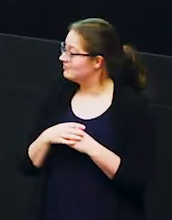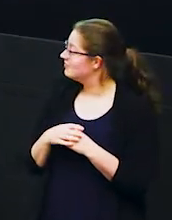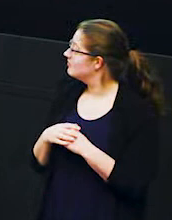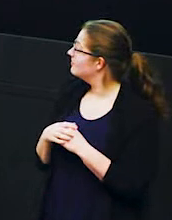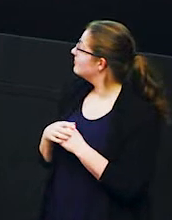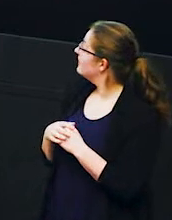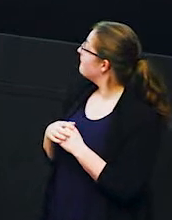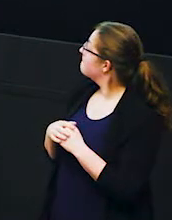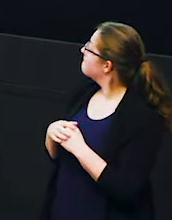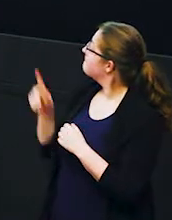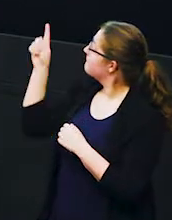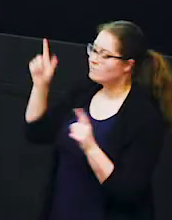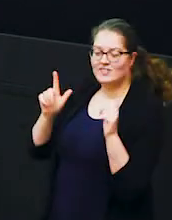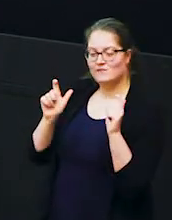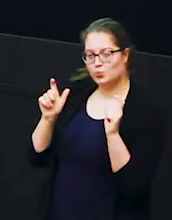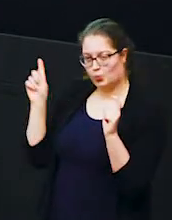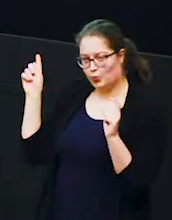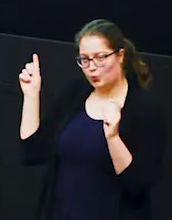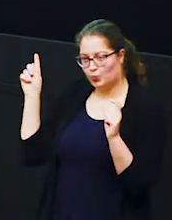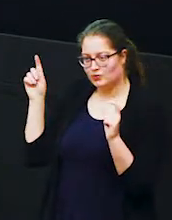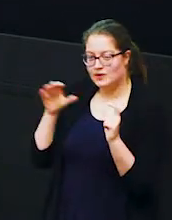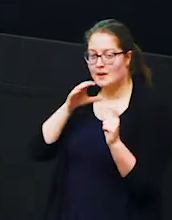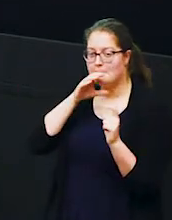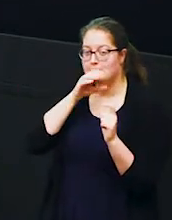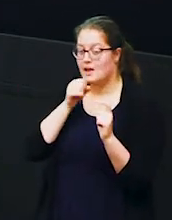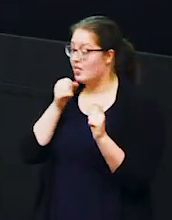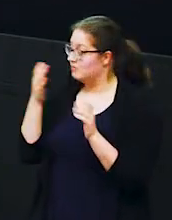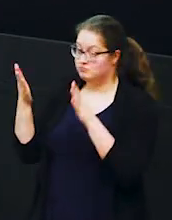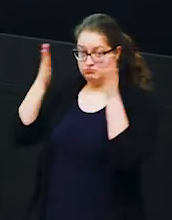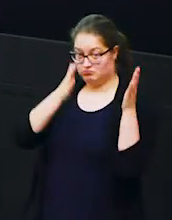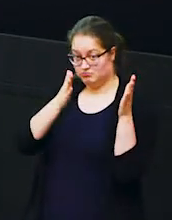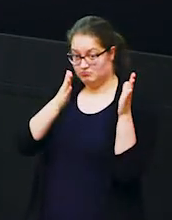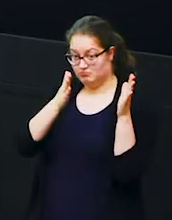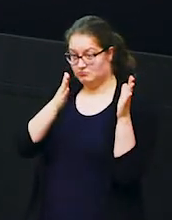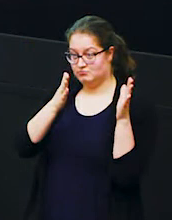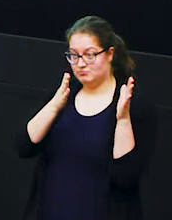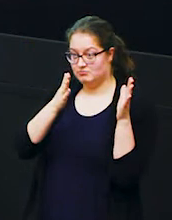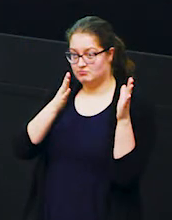so in this interaction you'll see that the male on the right hand side has got his trunk